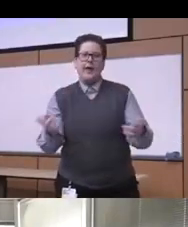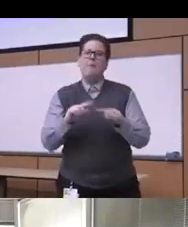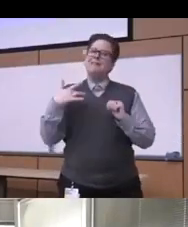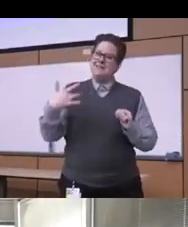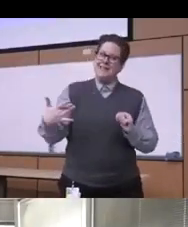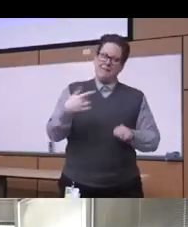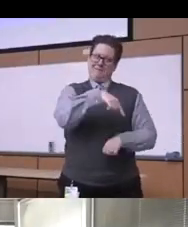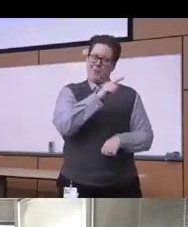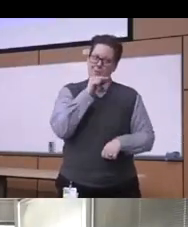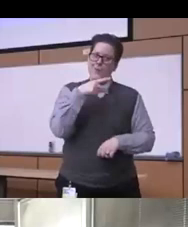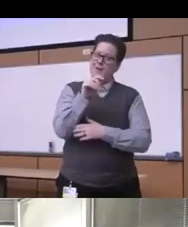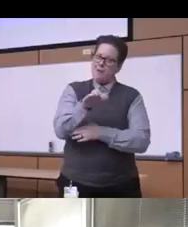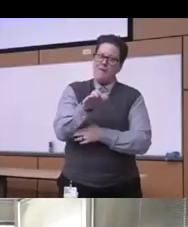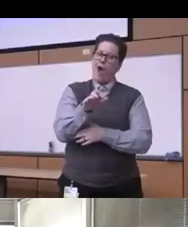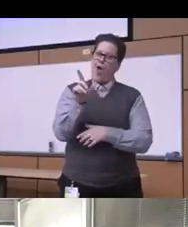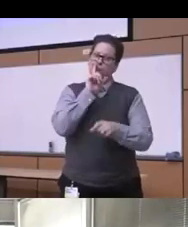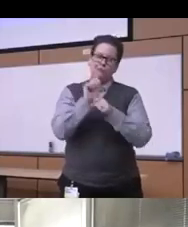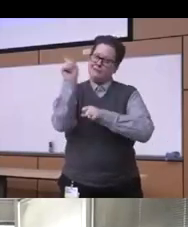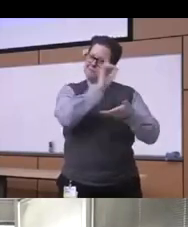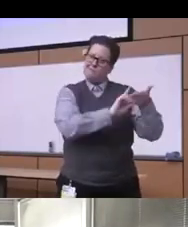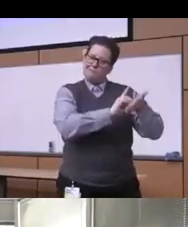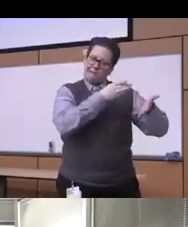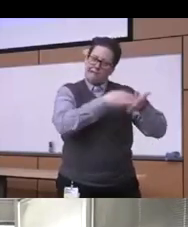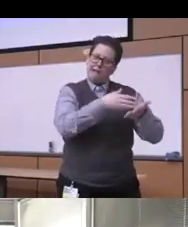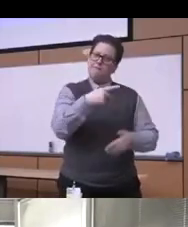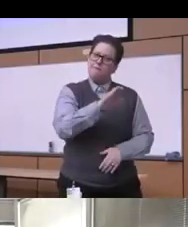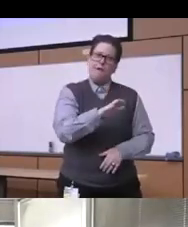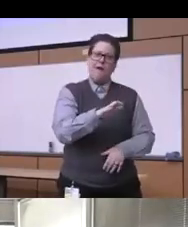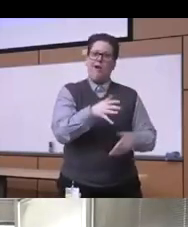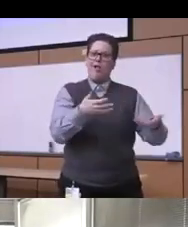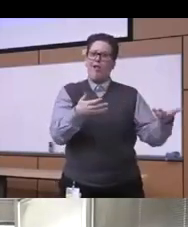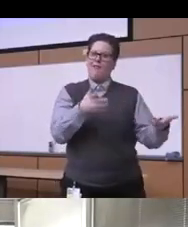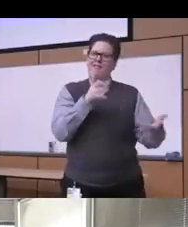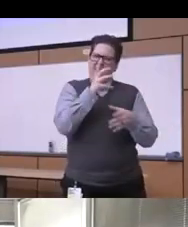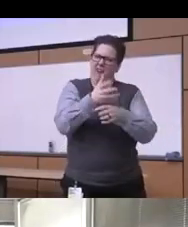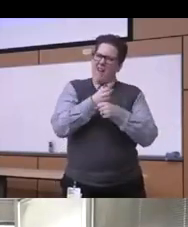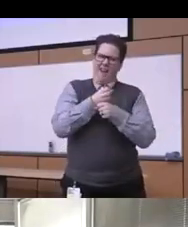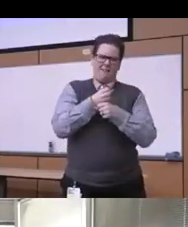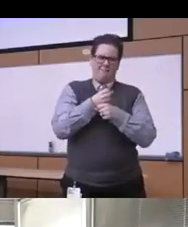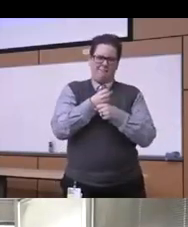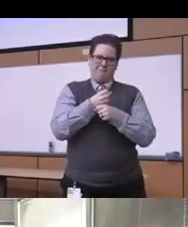know have been really discriminated against and not really receiving the the appropriate